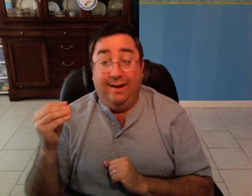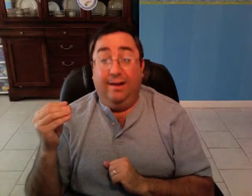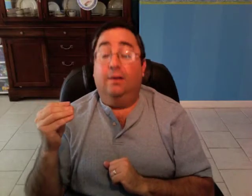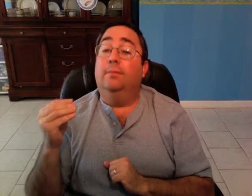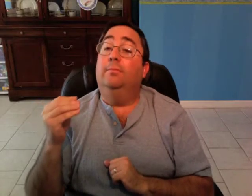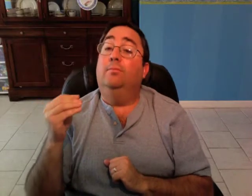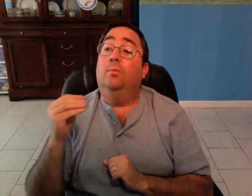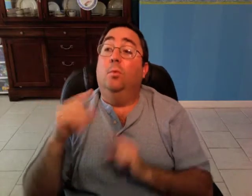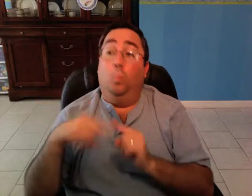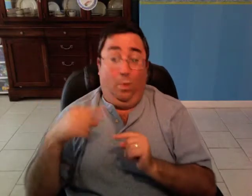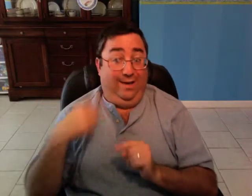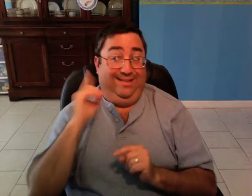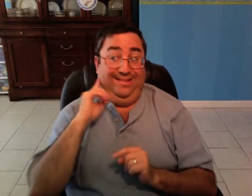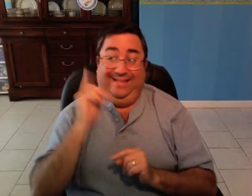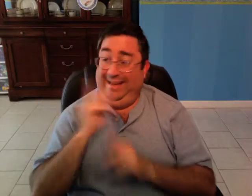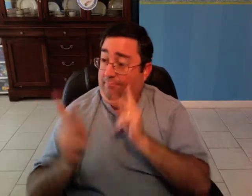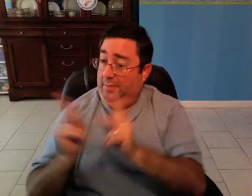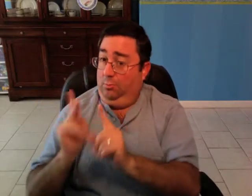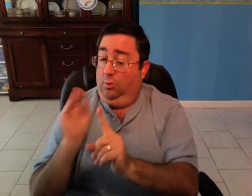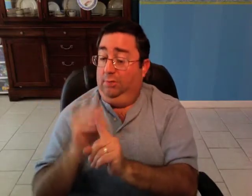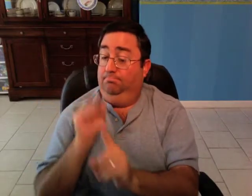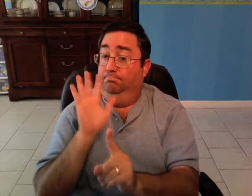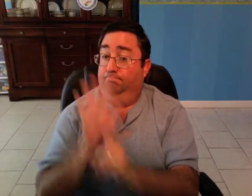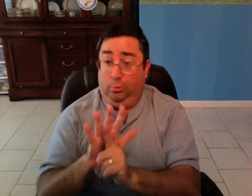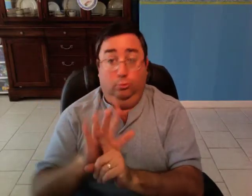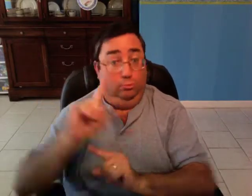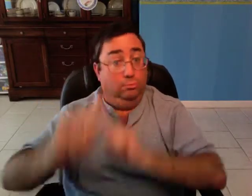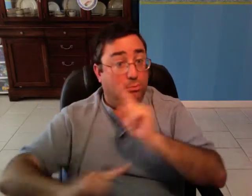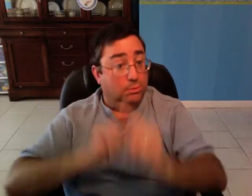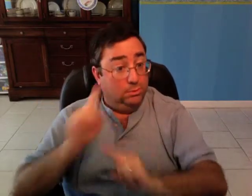And, when Deaf people are exposed to sign language,